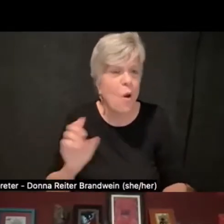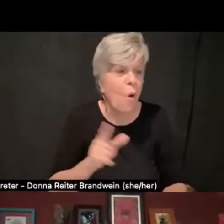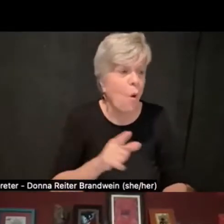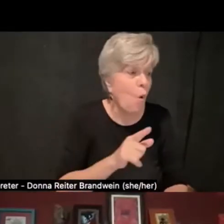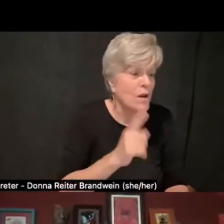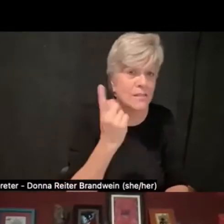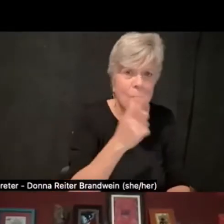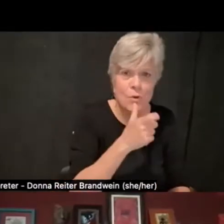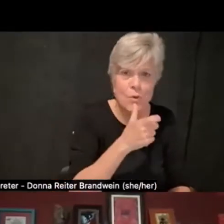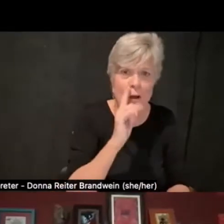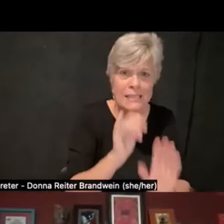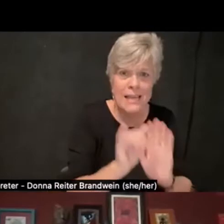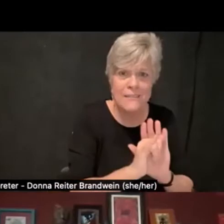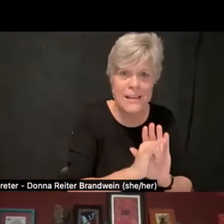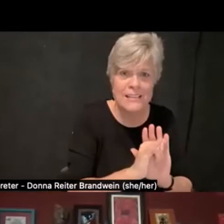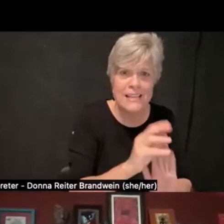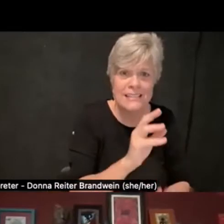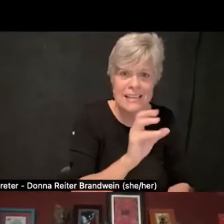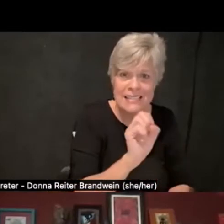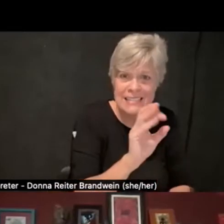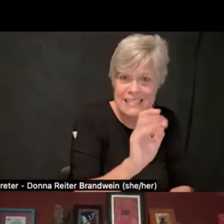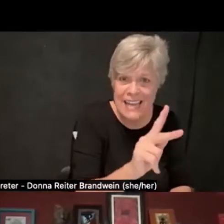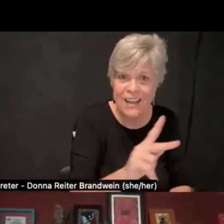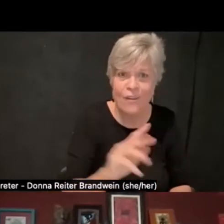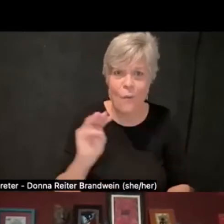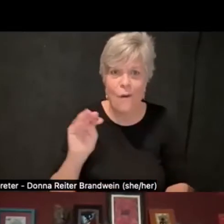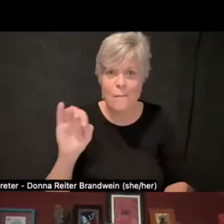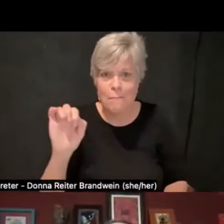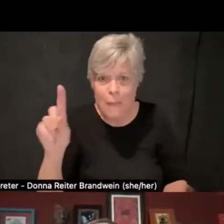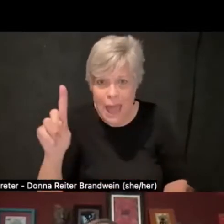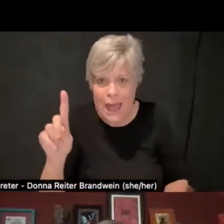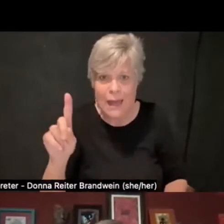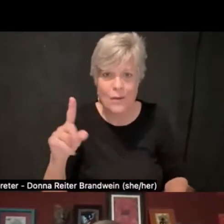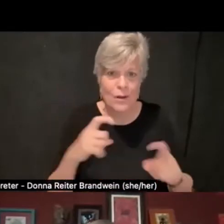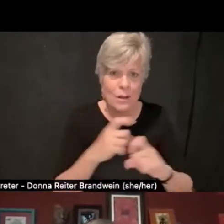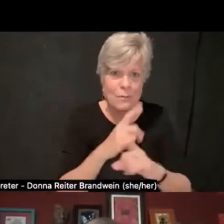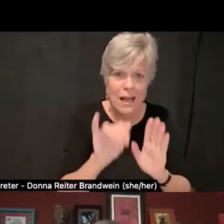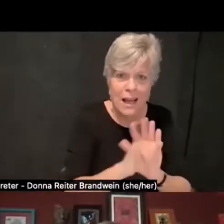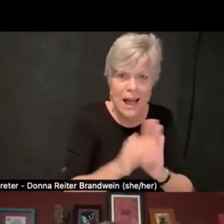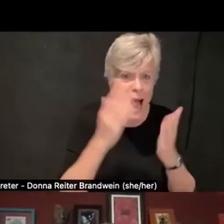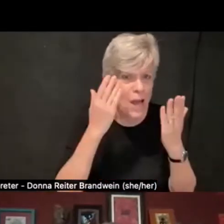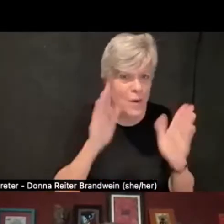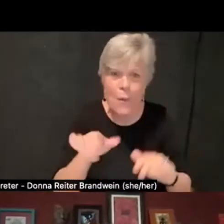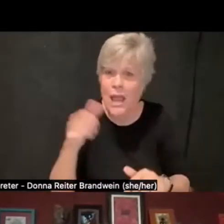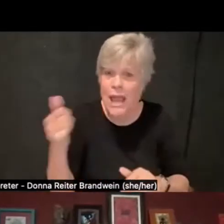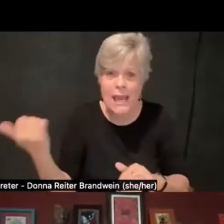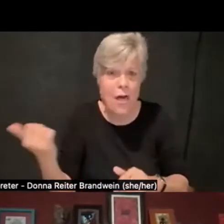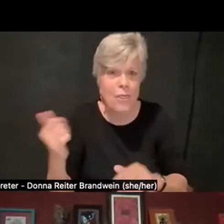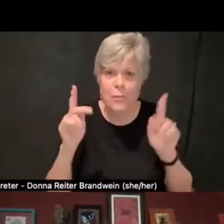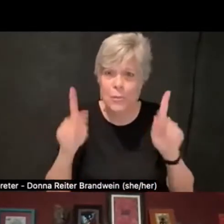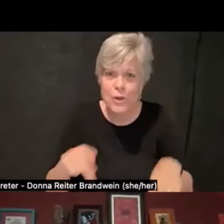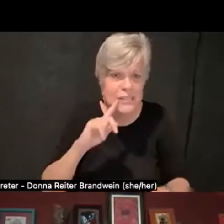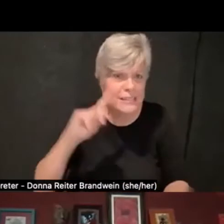or any number of other complex identities. I don't know every single Deaf person. Who could possibly know all those people?